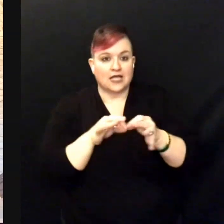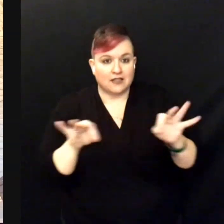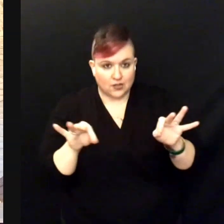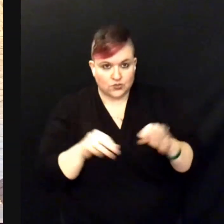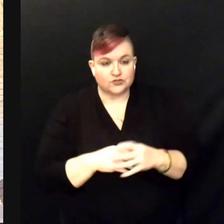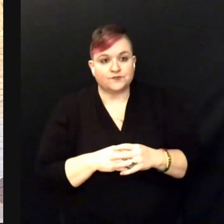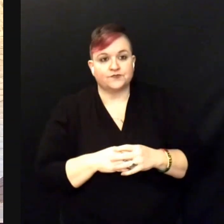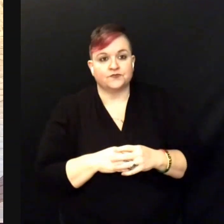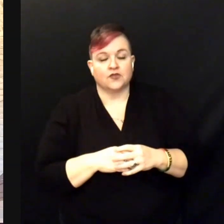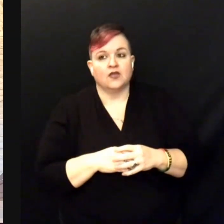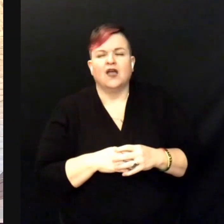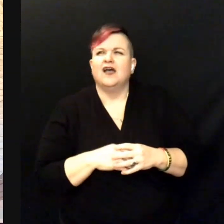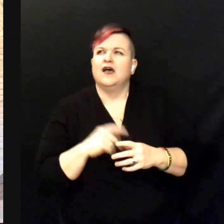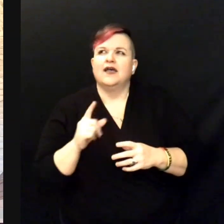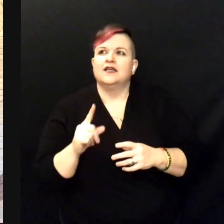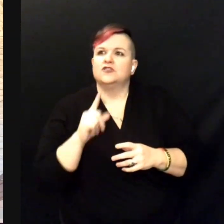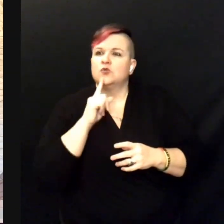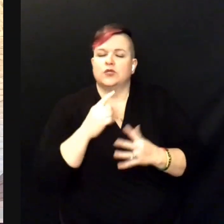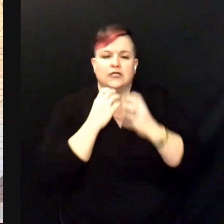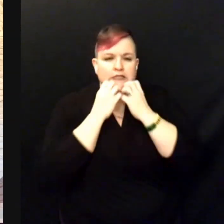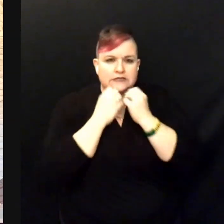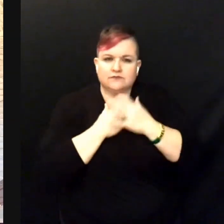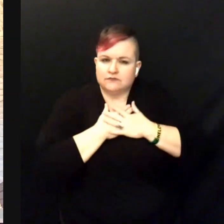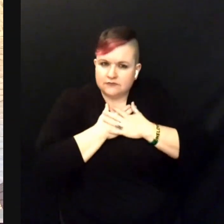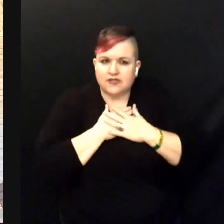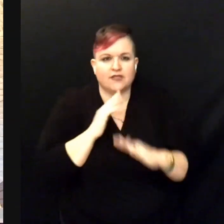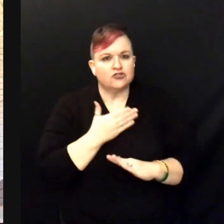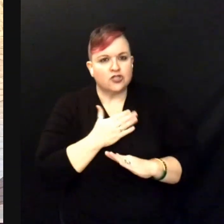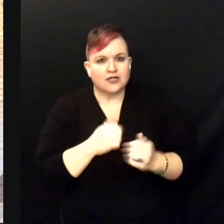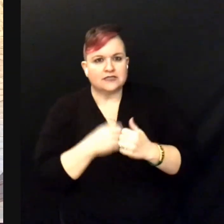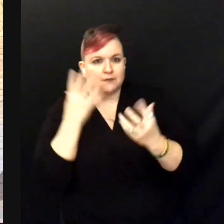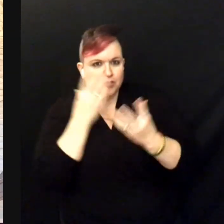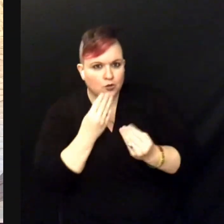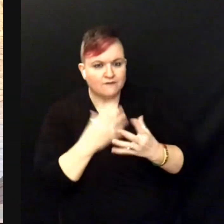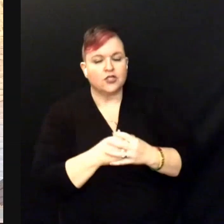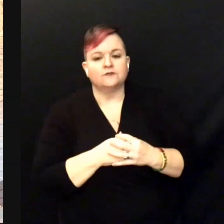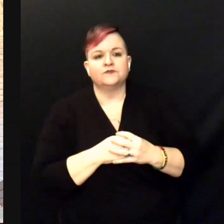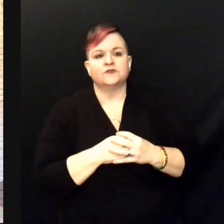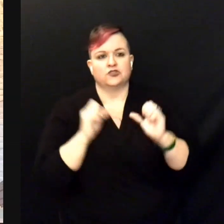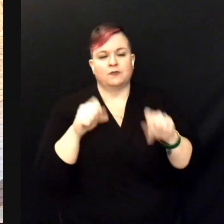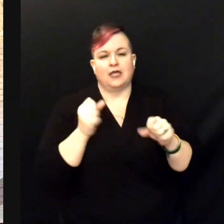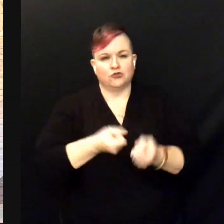it's so near and dear to my heart in such a beautiful way to express myself